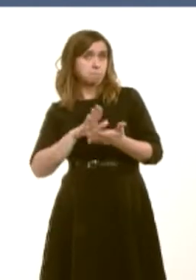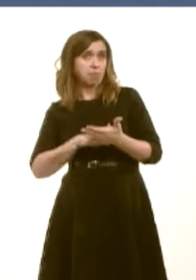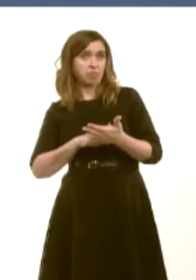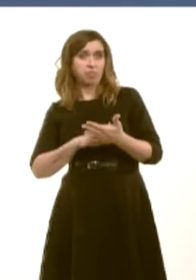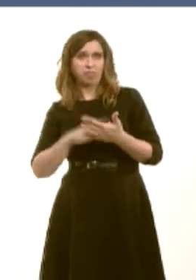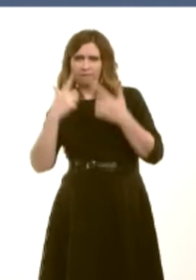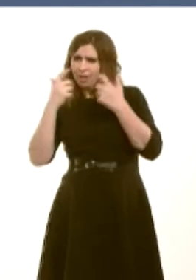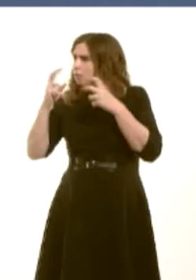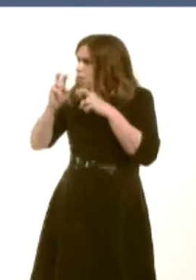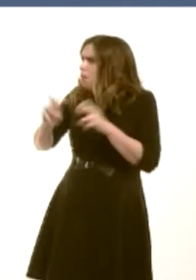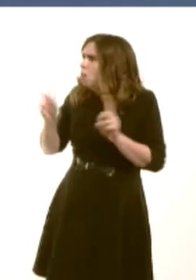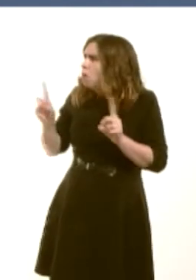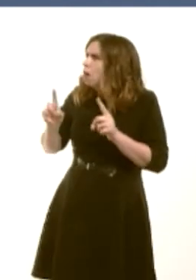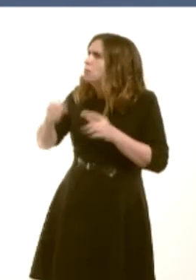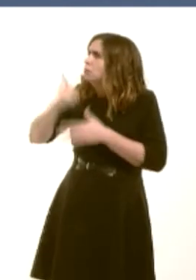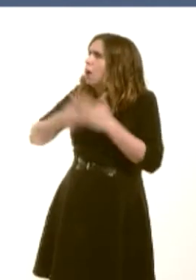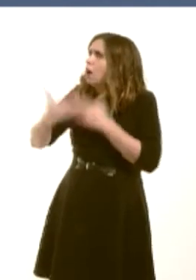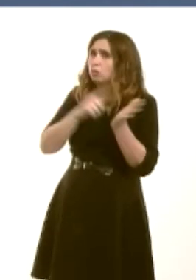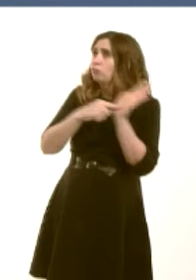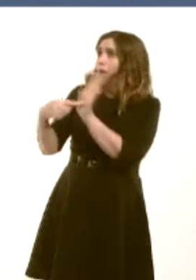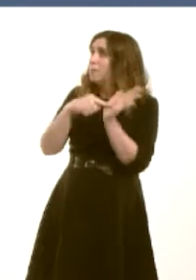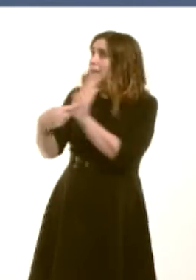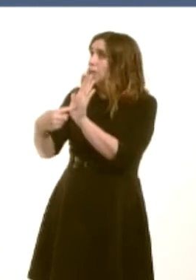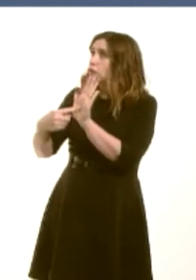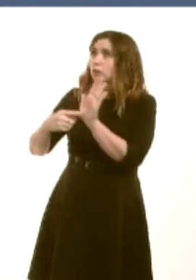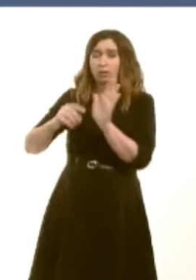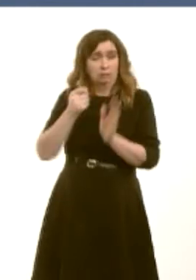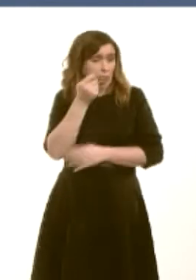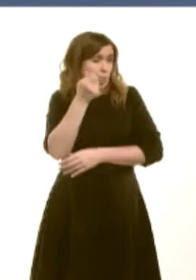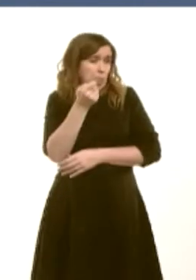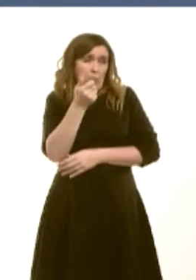work had been carried out on this recommendation. When can we expect to see health boards take